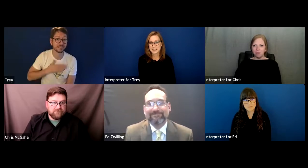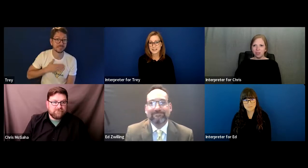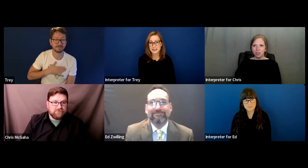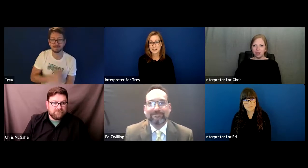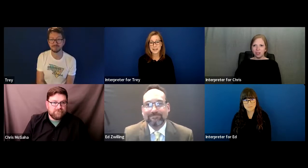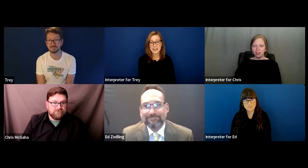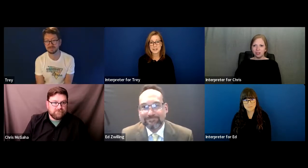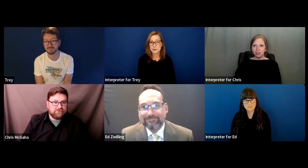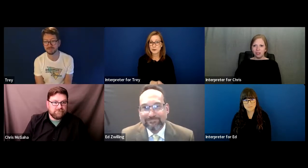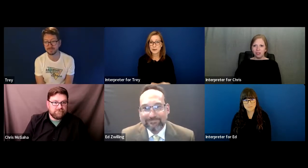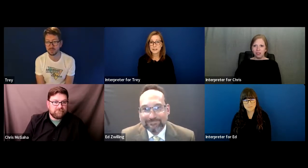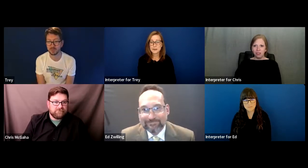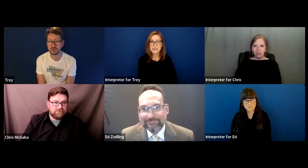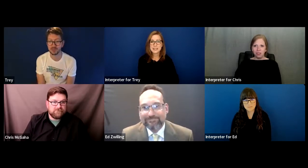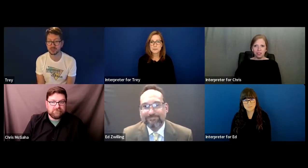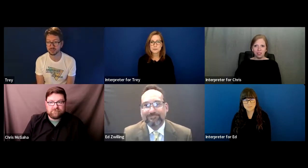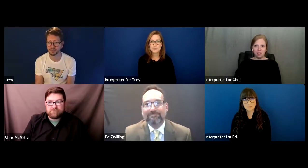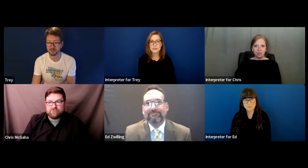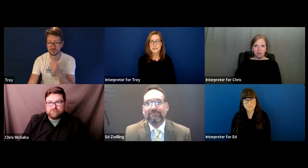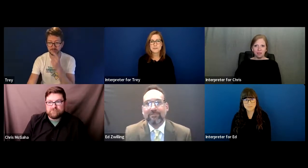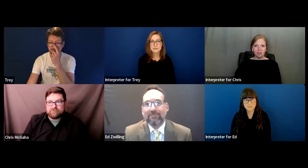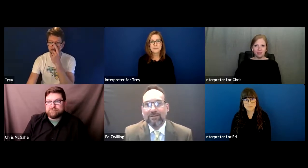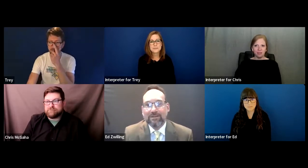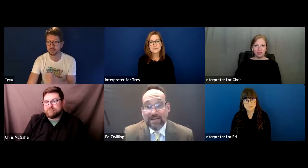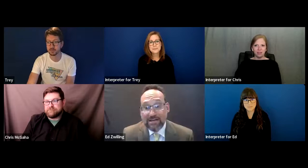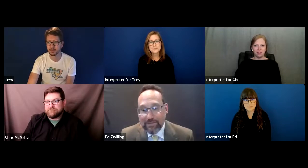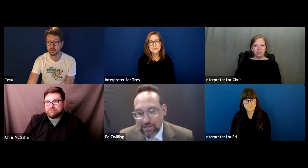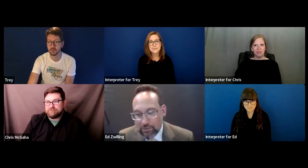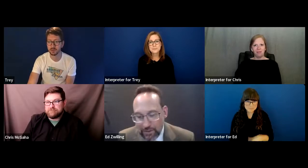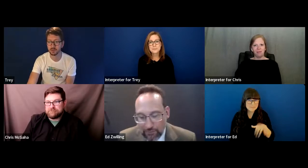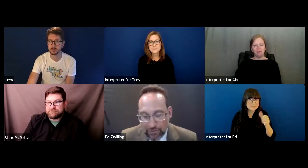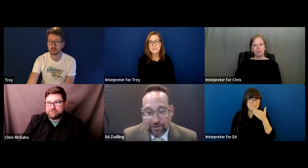Ed, if you don't mind, go ahead and introduce yourself. Ed: Yeah, thank you thank you.